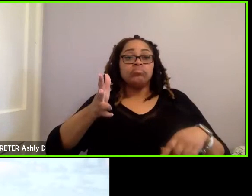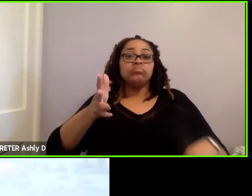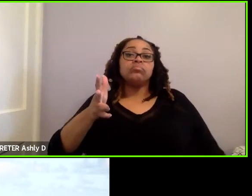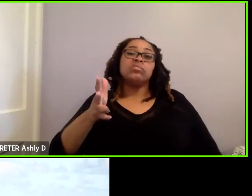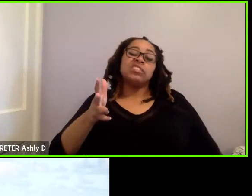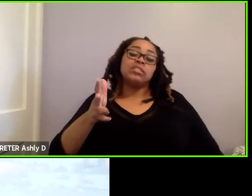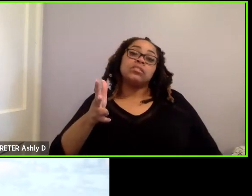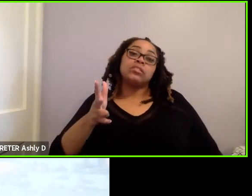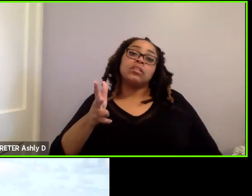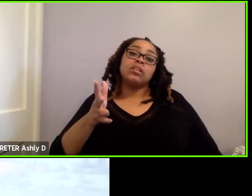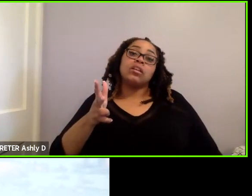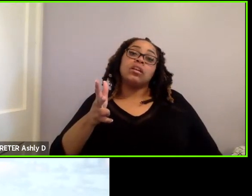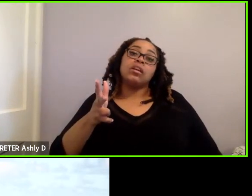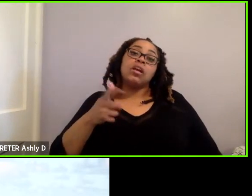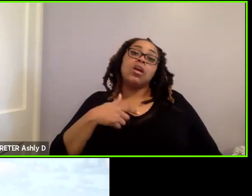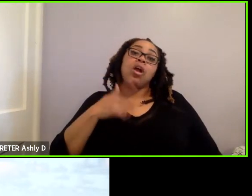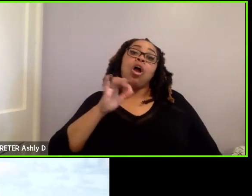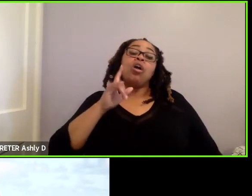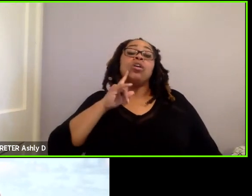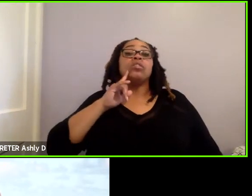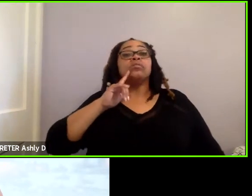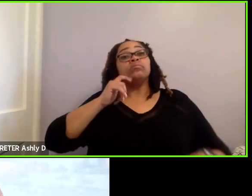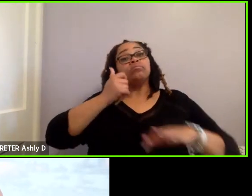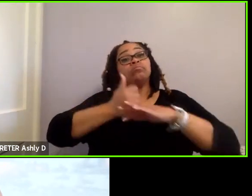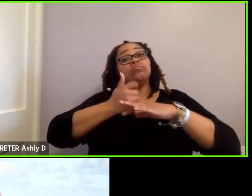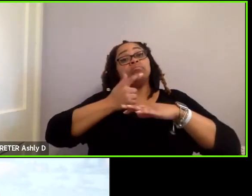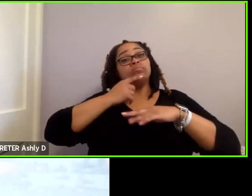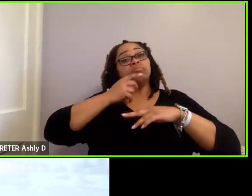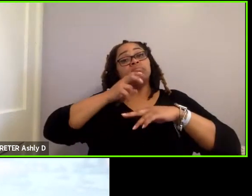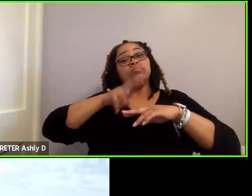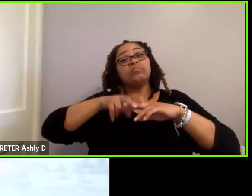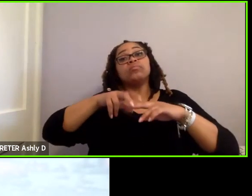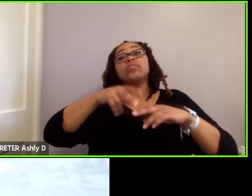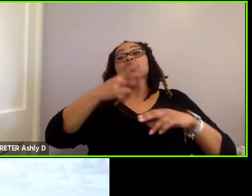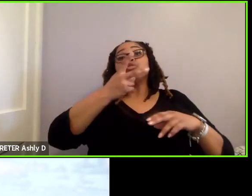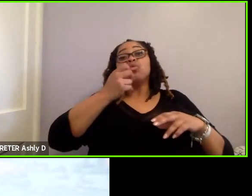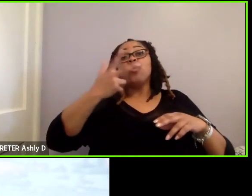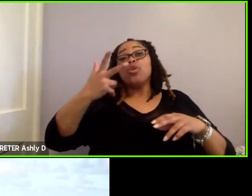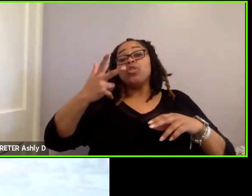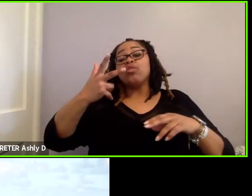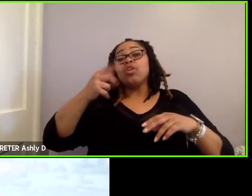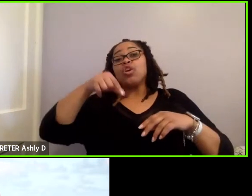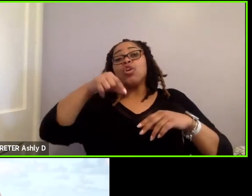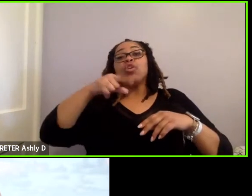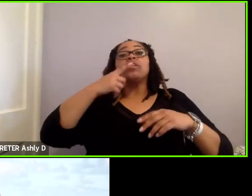We can also configure that platform to have two or three Q’Straints, depending on how